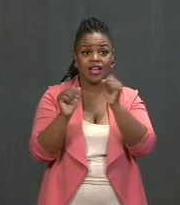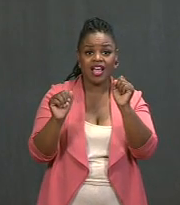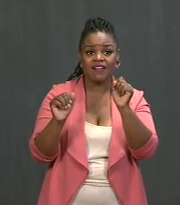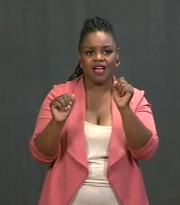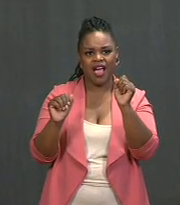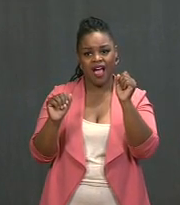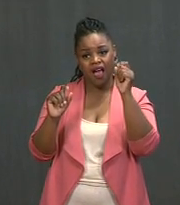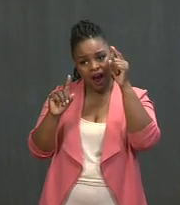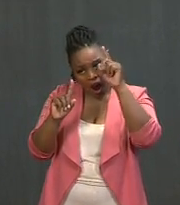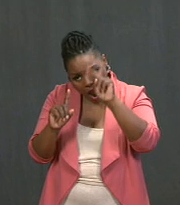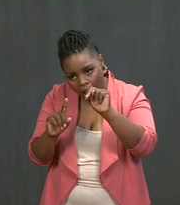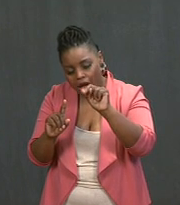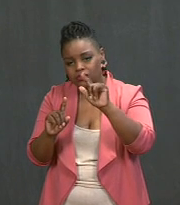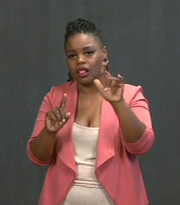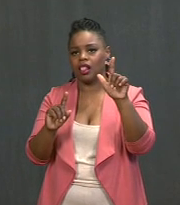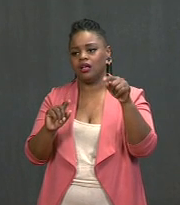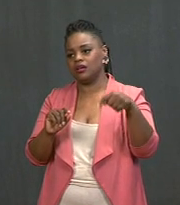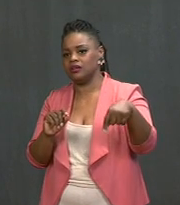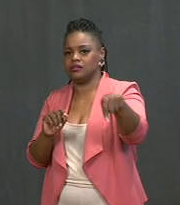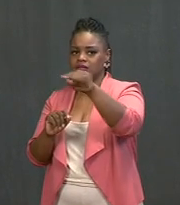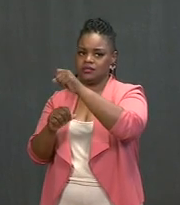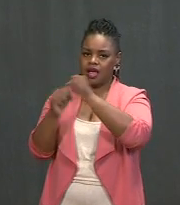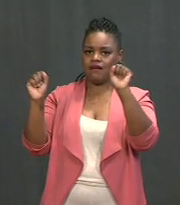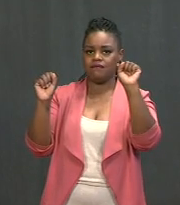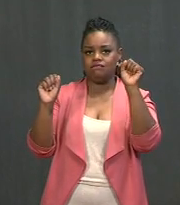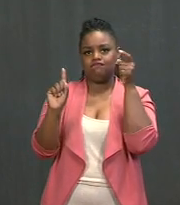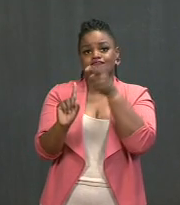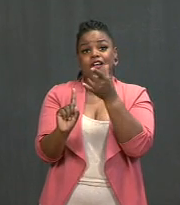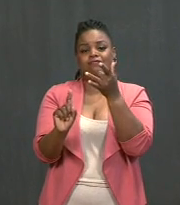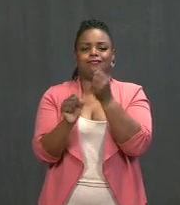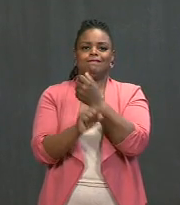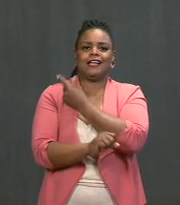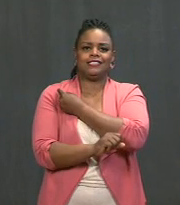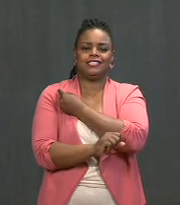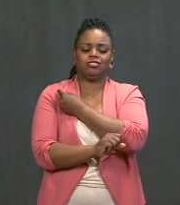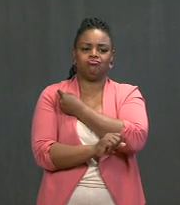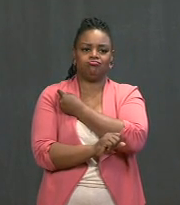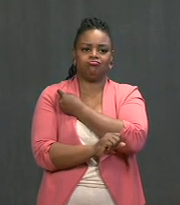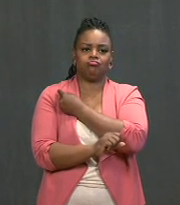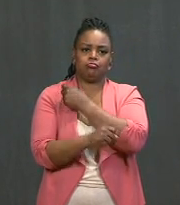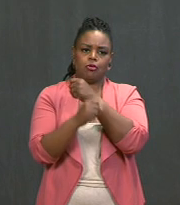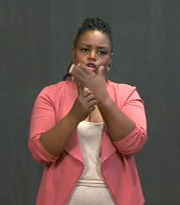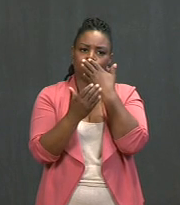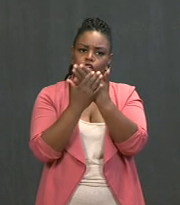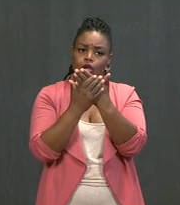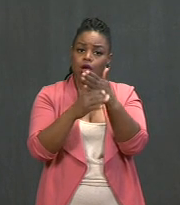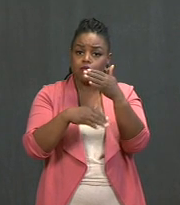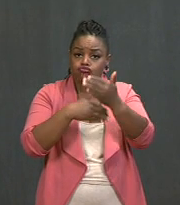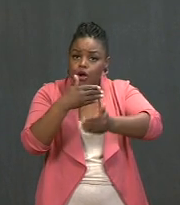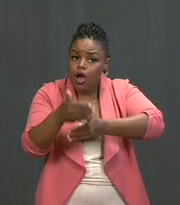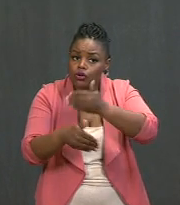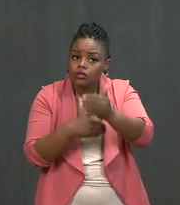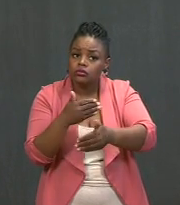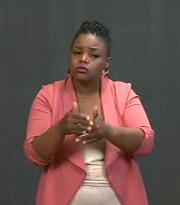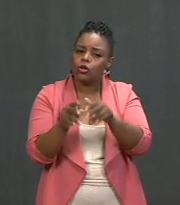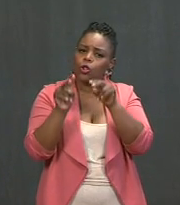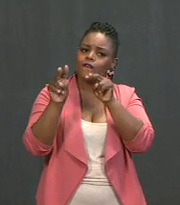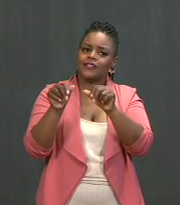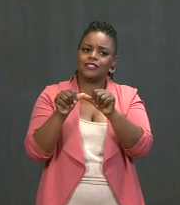So we've made great progress. I'm still looking forward to the prospect if we keep the pace we're on and we listen to one another